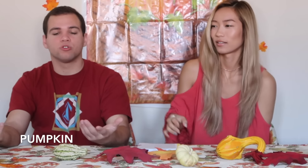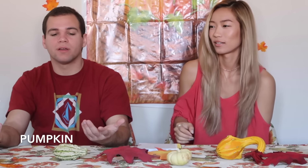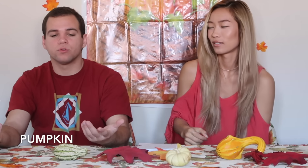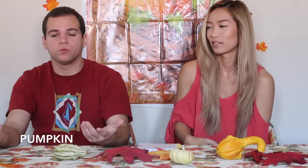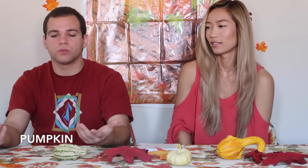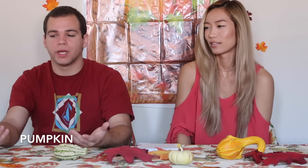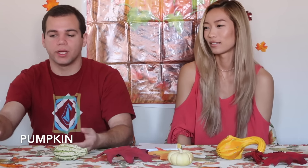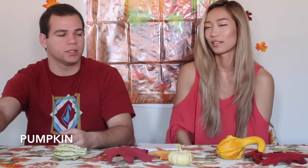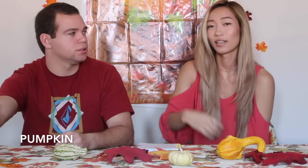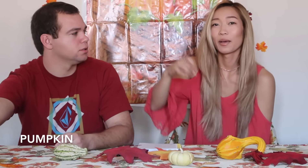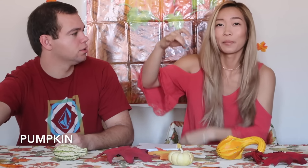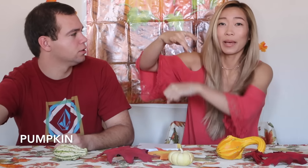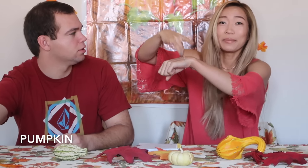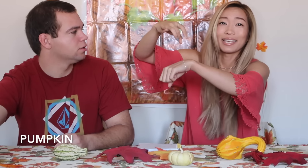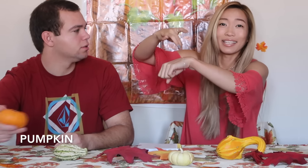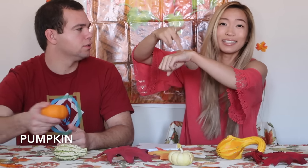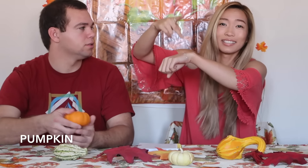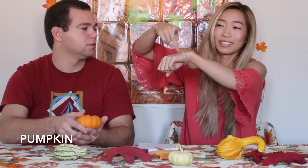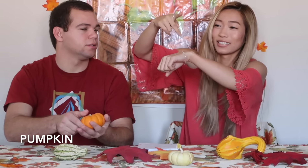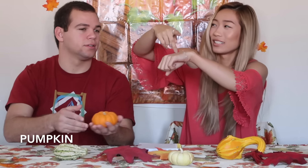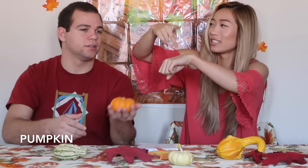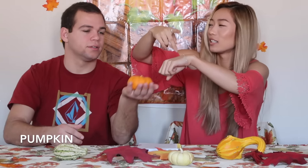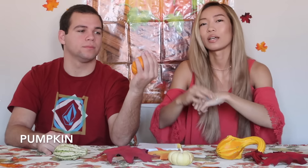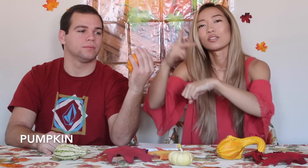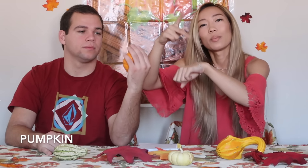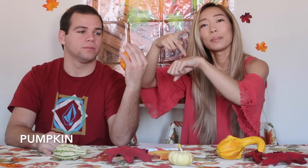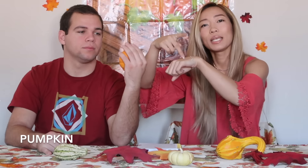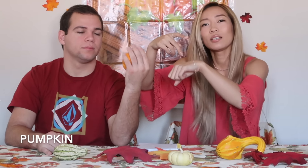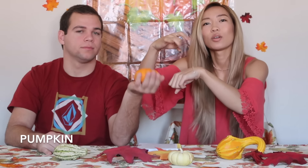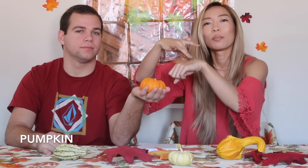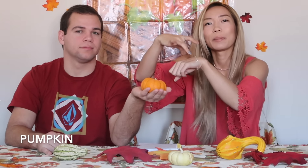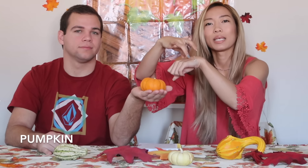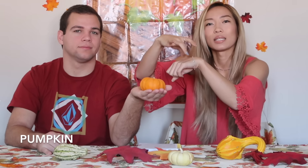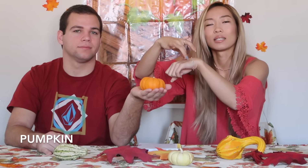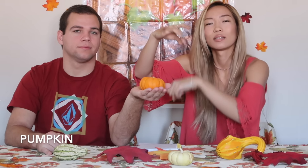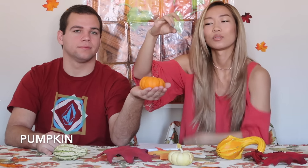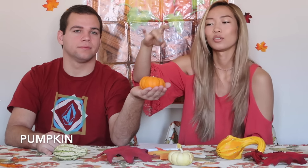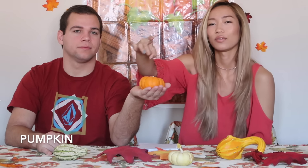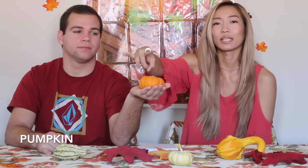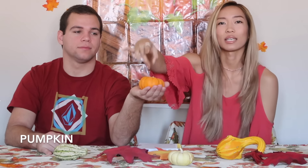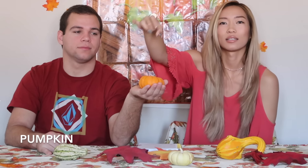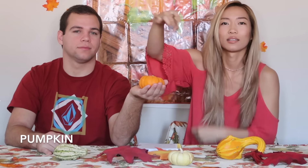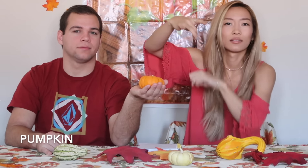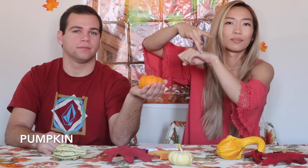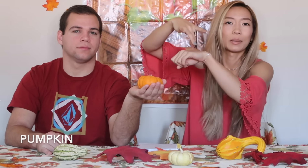Why did you have to do that! Pumpkin! So pumpkin or pumpkin. where you flick it